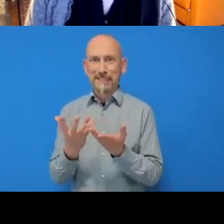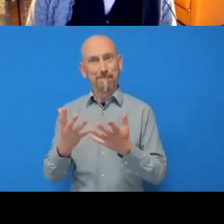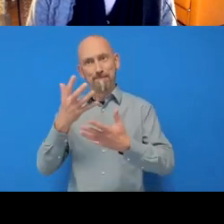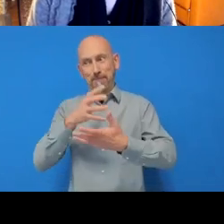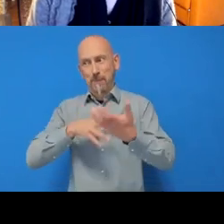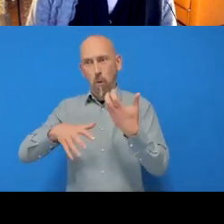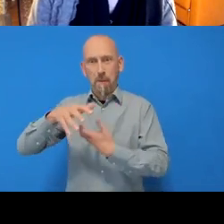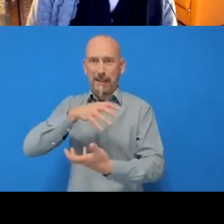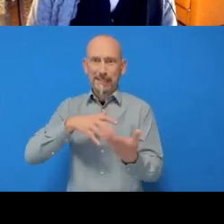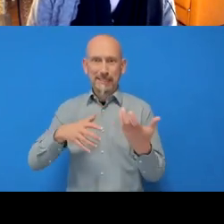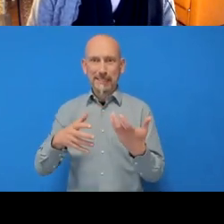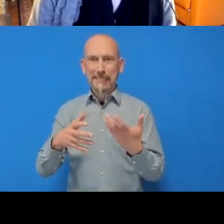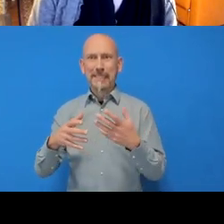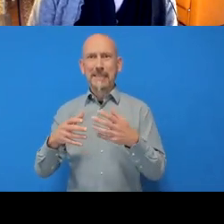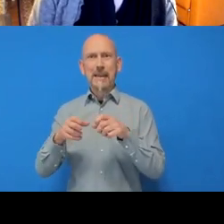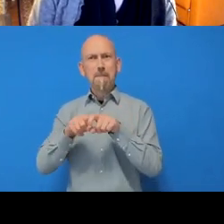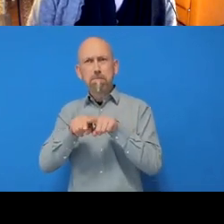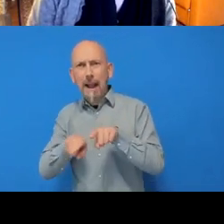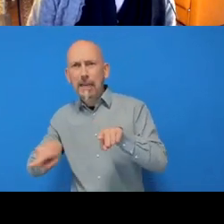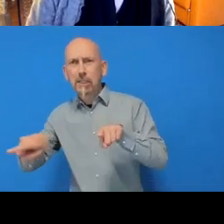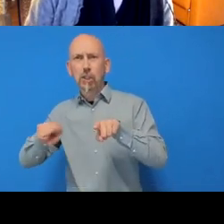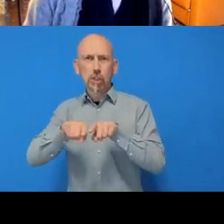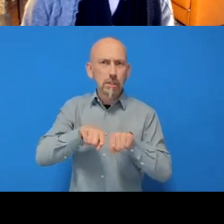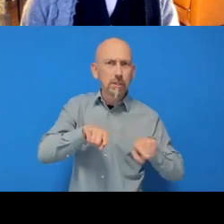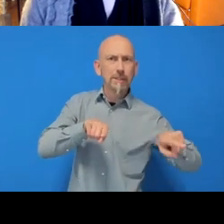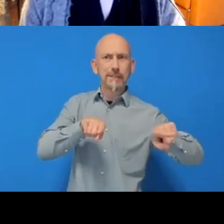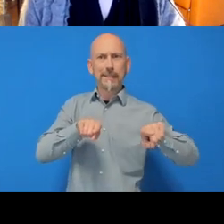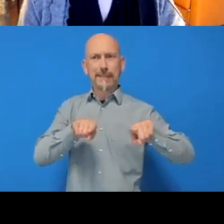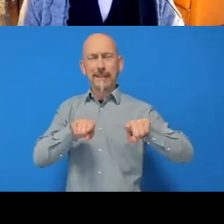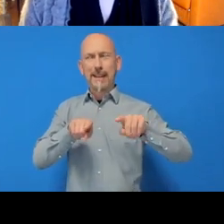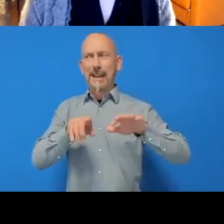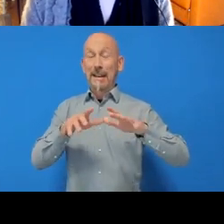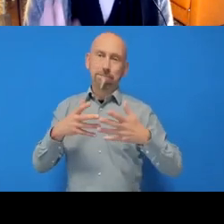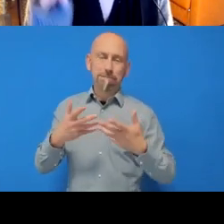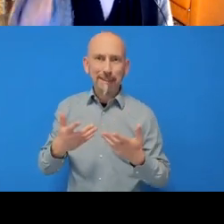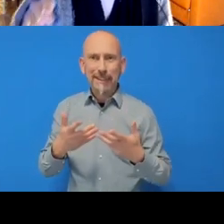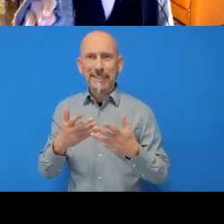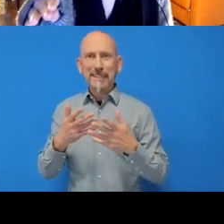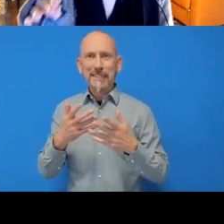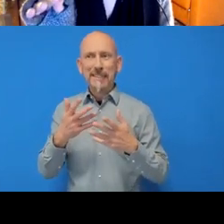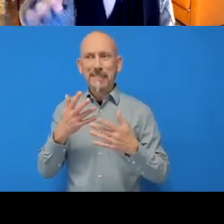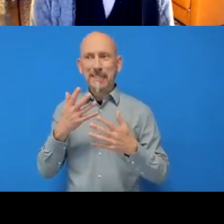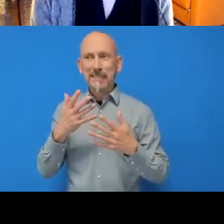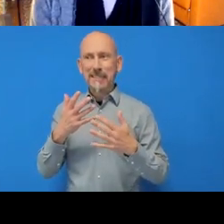‘Branches’ is yeah when you say, ‘okay this is a kind of certain point